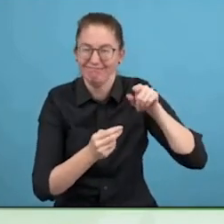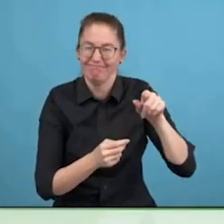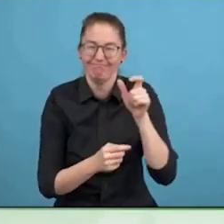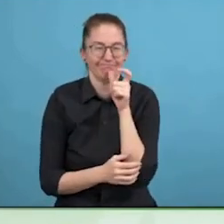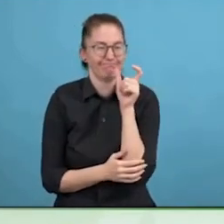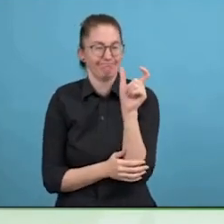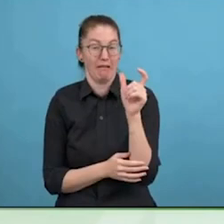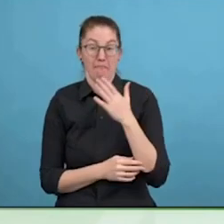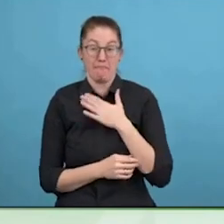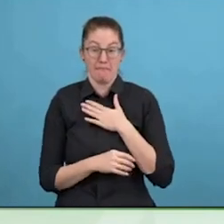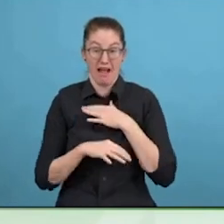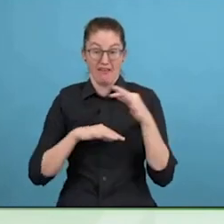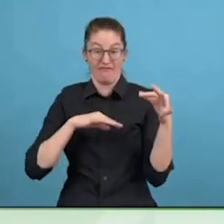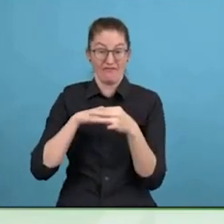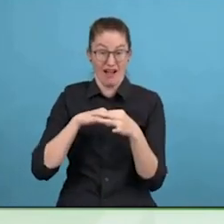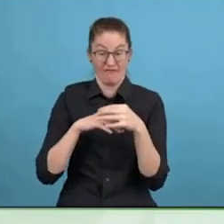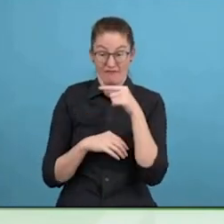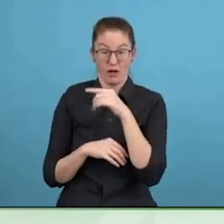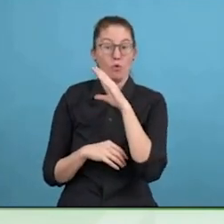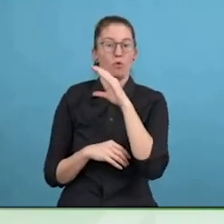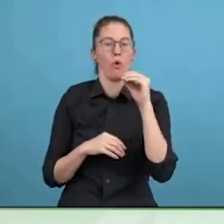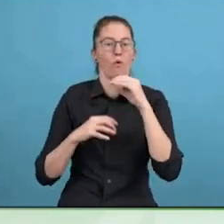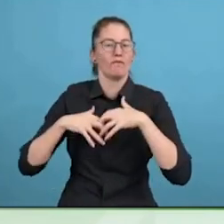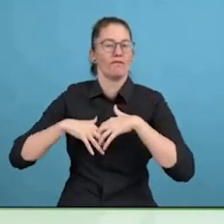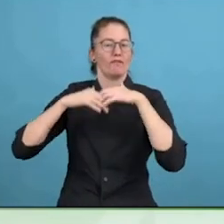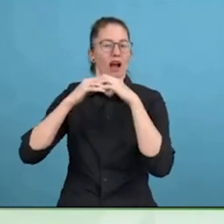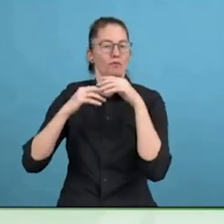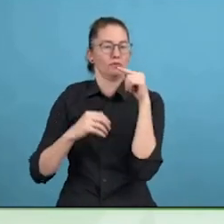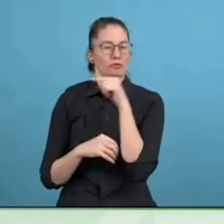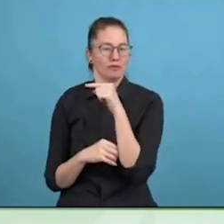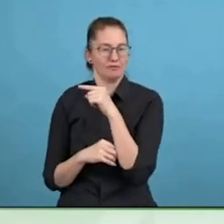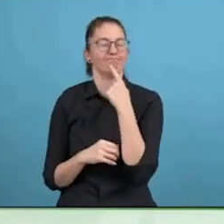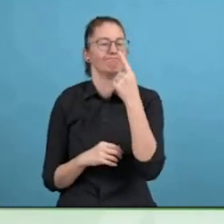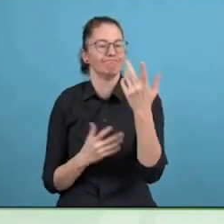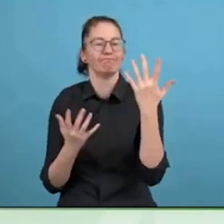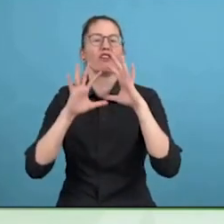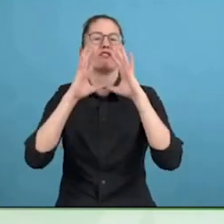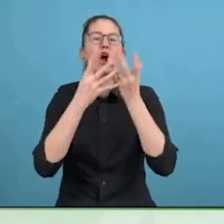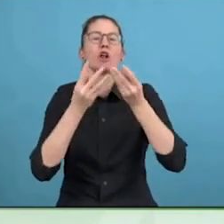beginning, I think there was something on purple light, there was so much happening.